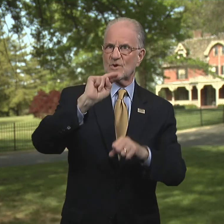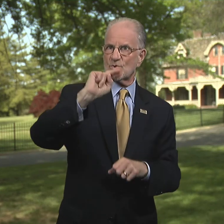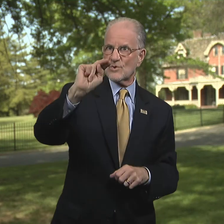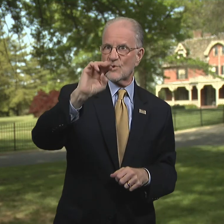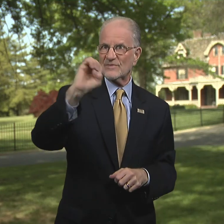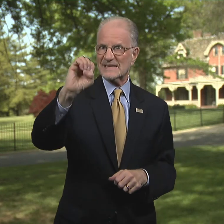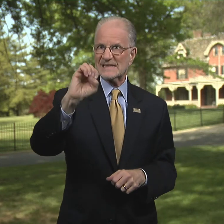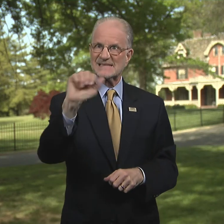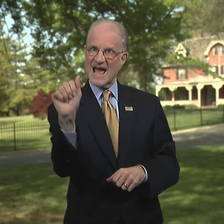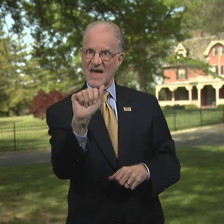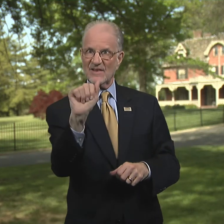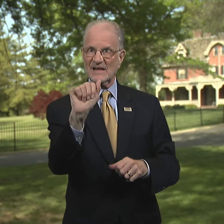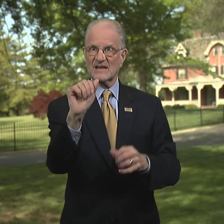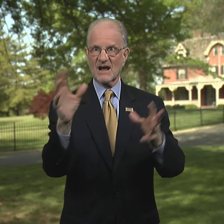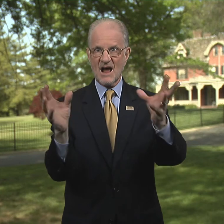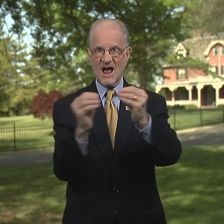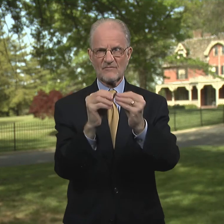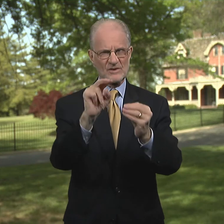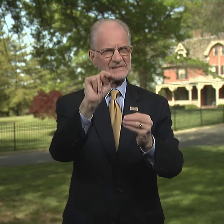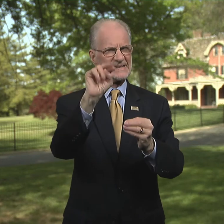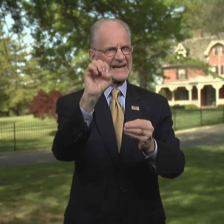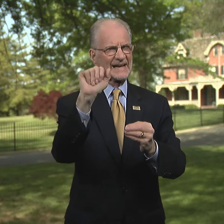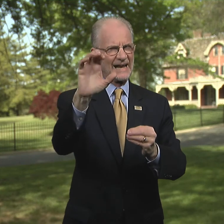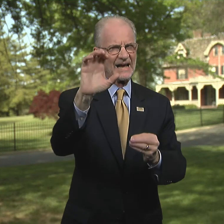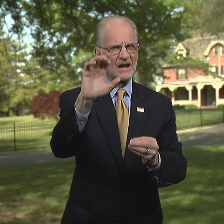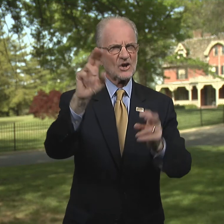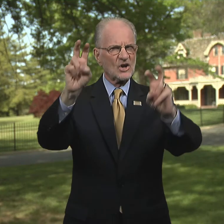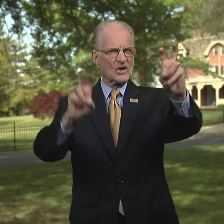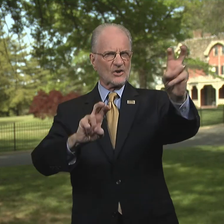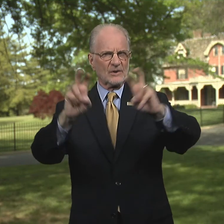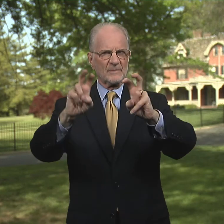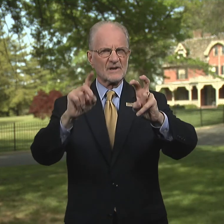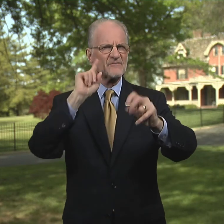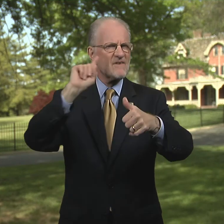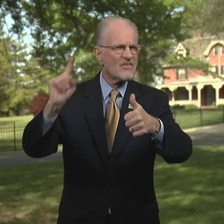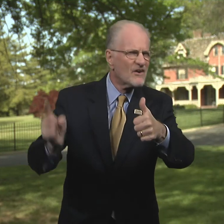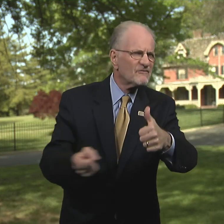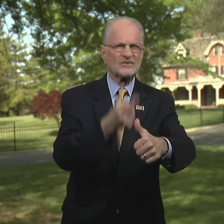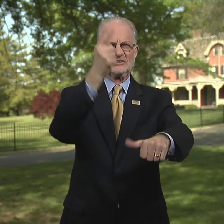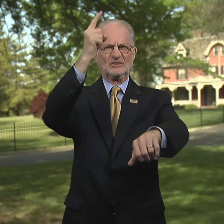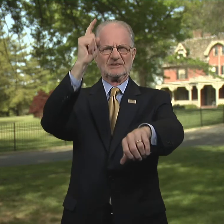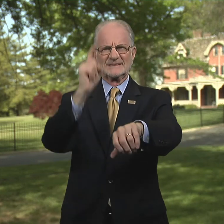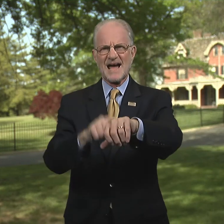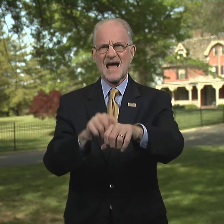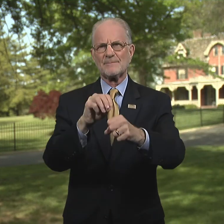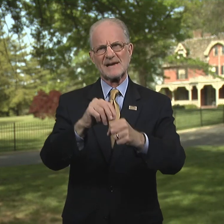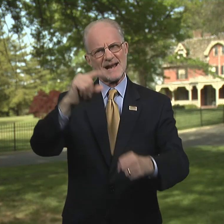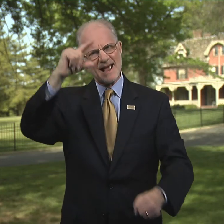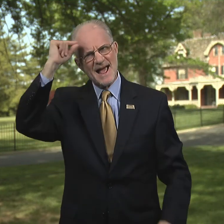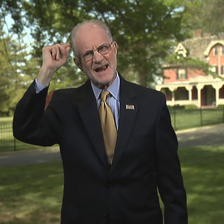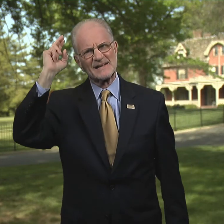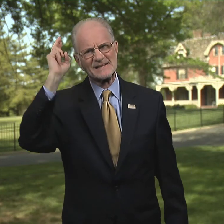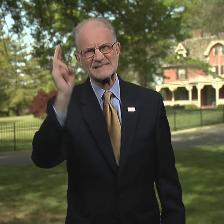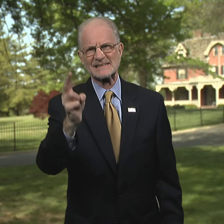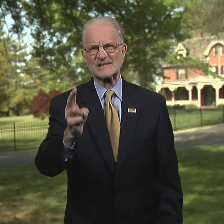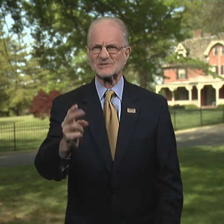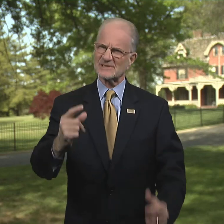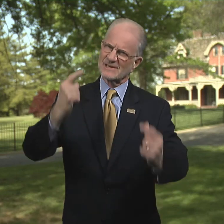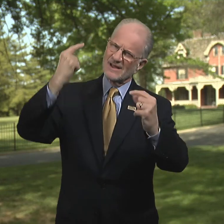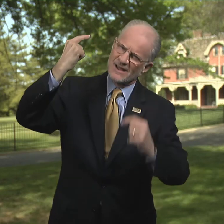the Northeastern Athletic Conference, NEAC, tournament for the first time in Gallaudet's history.